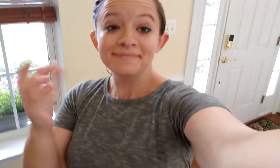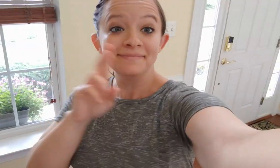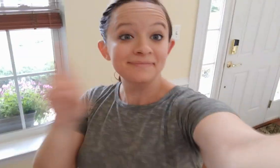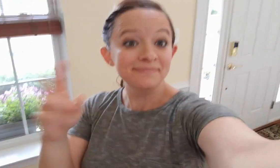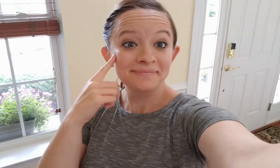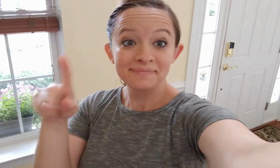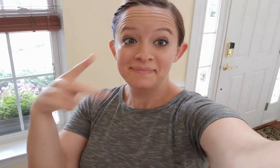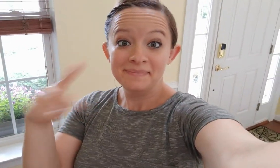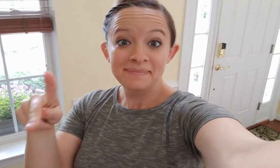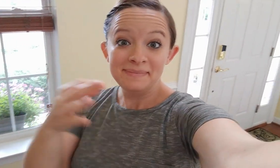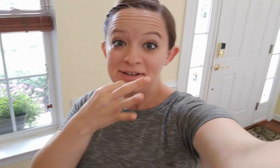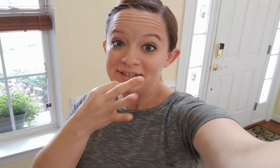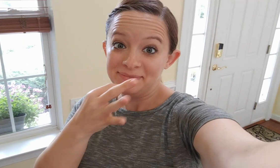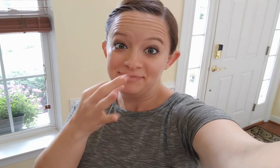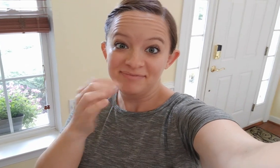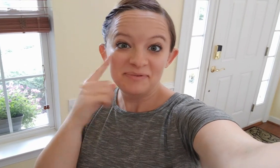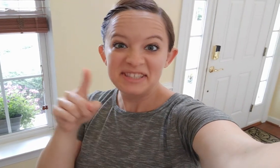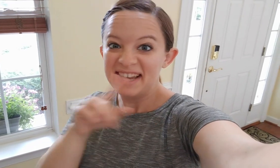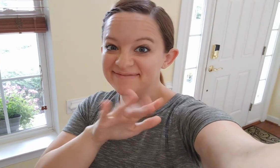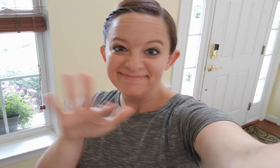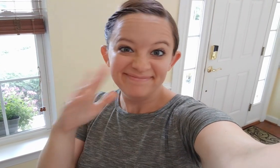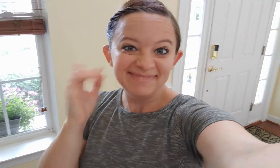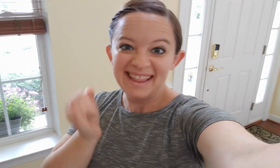Right now getting ready for the party. It's happening soon.